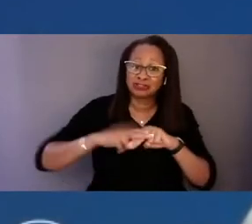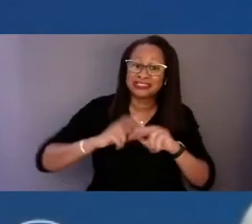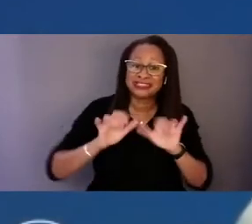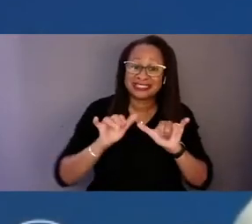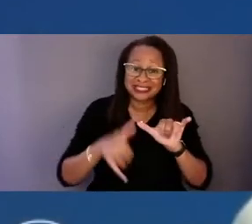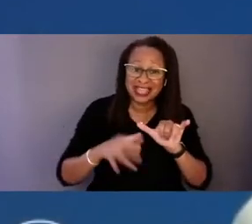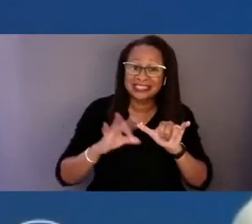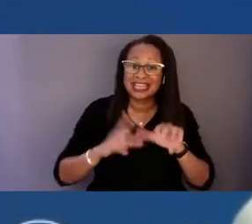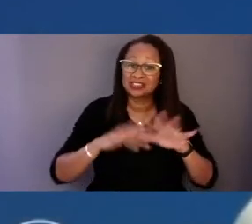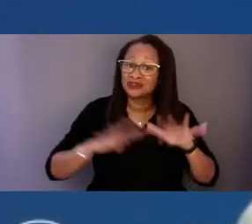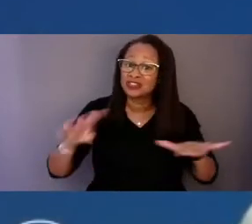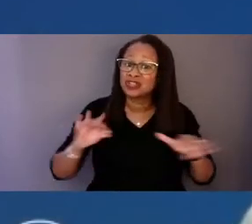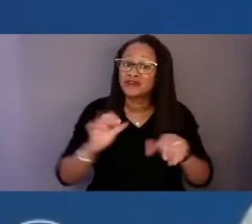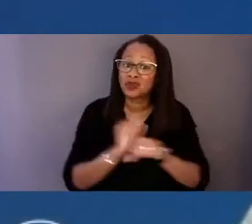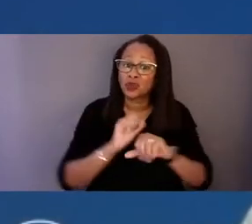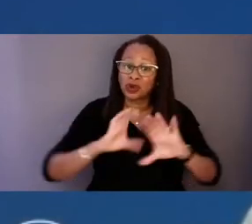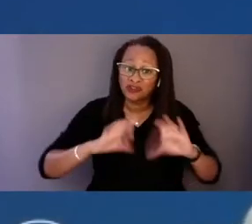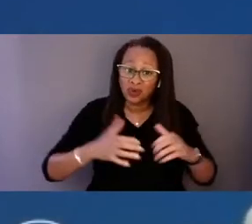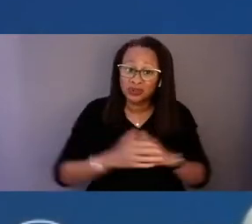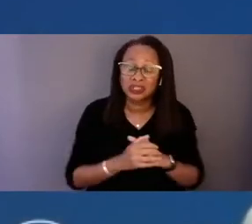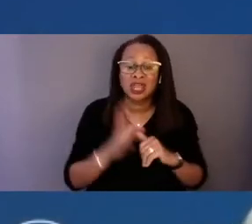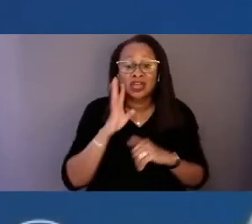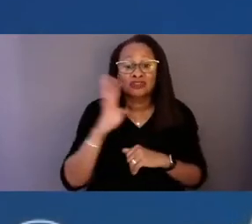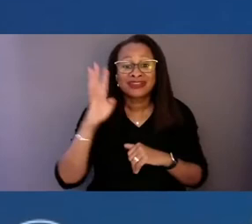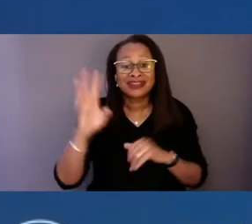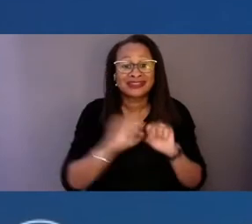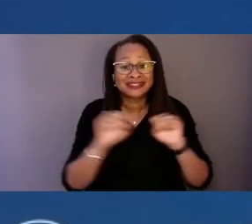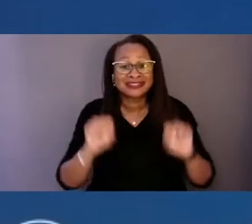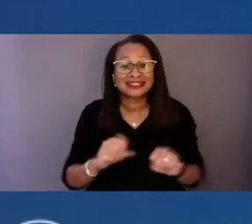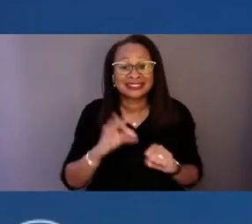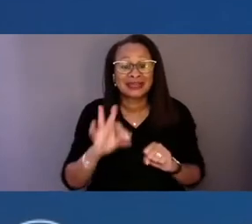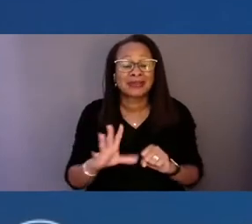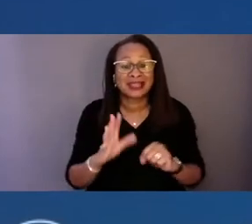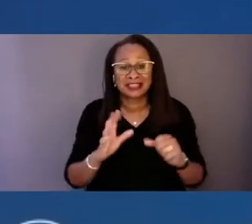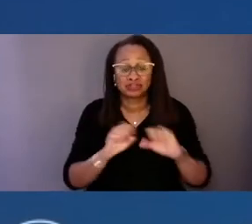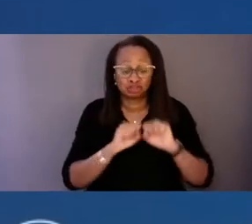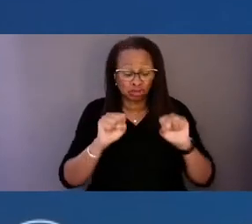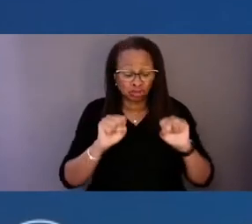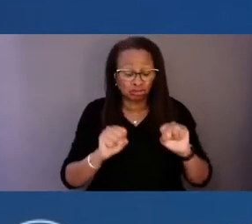creating the system and the infrastructure that's necessary not only to meet people at the time of crisis